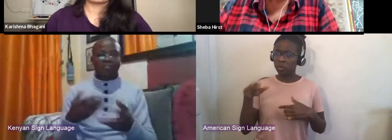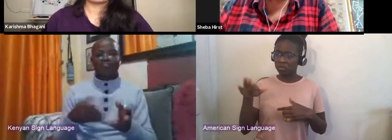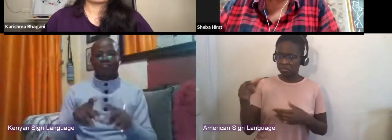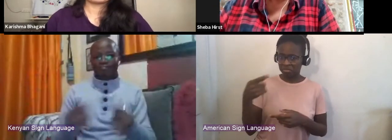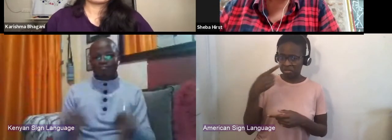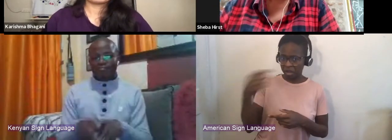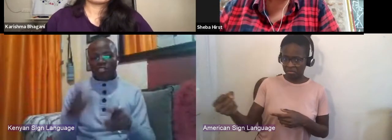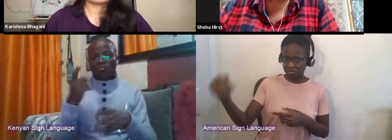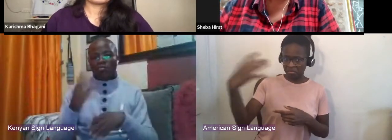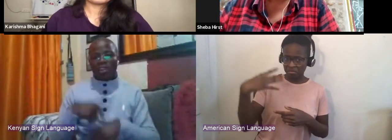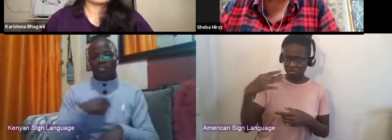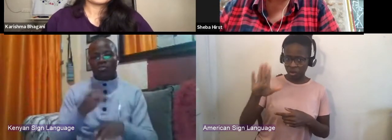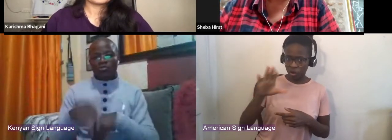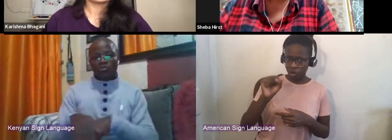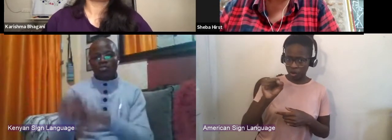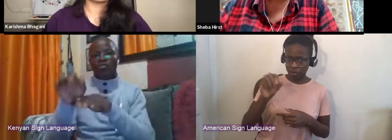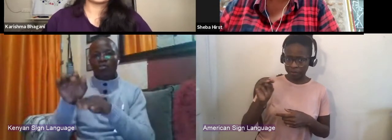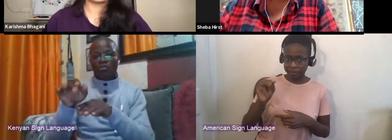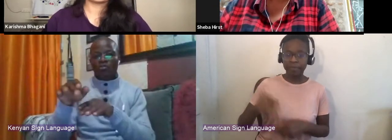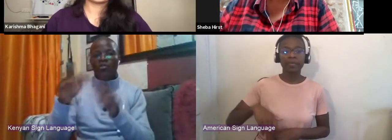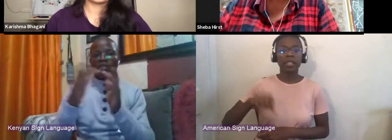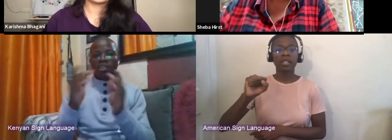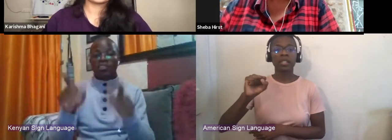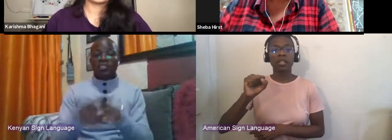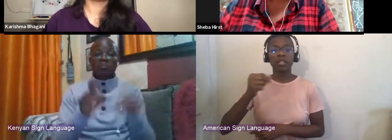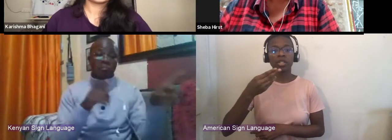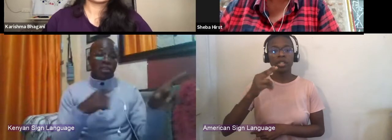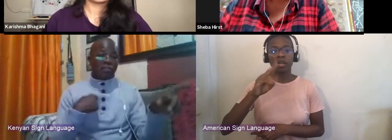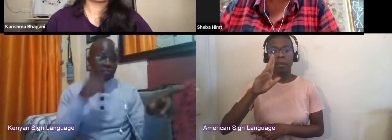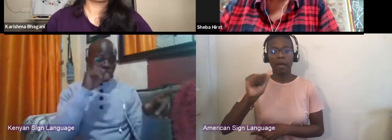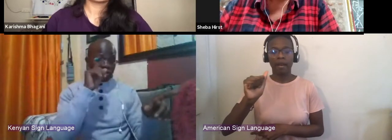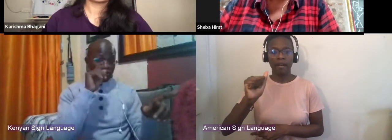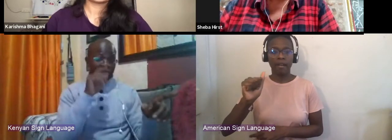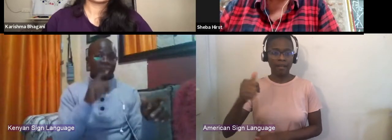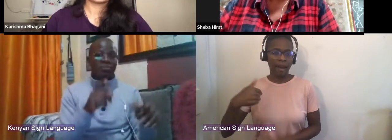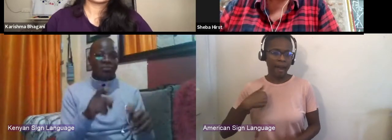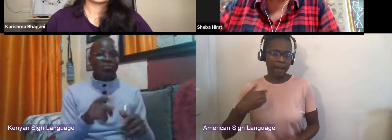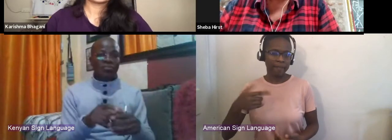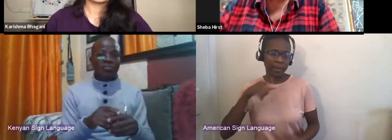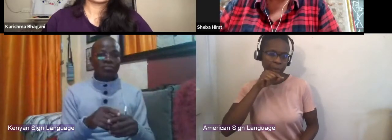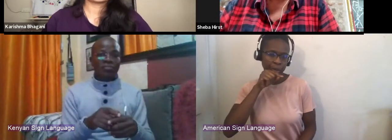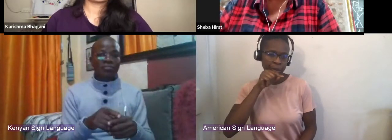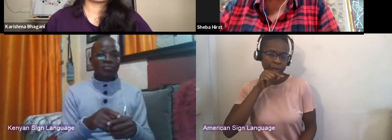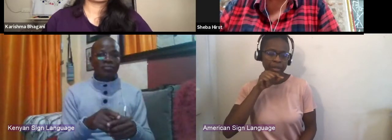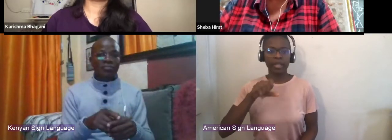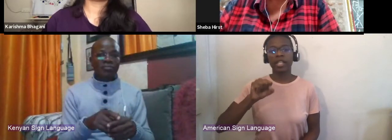Well, I am one Twitter as myself, Sheba Hirst and I'm on Facebook and I'm